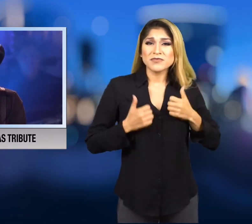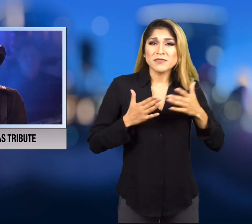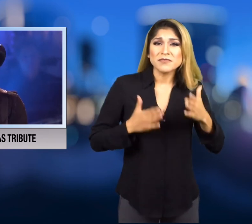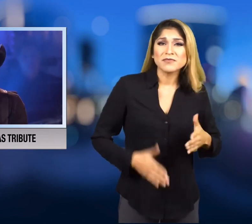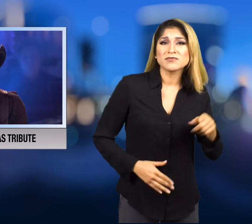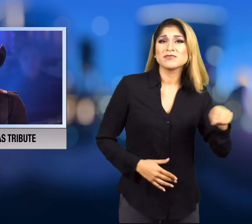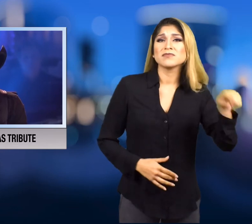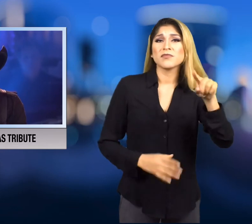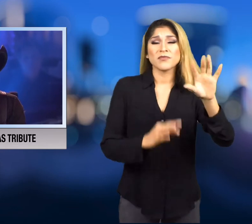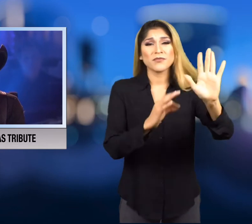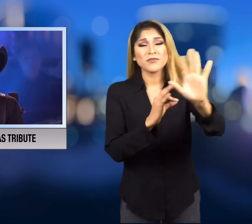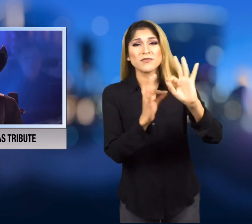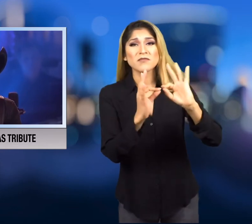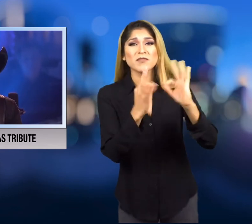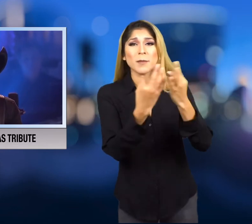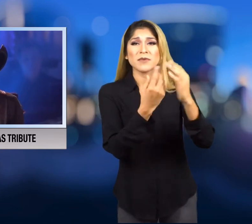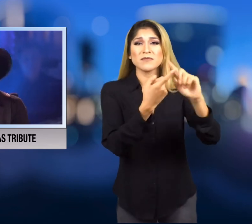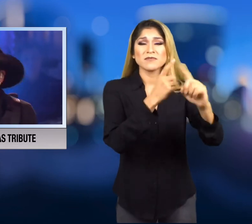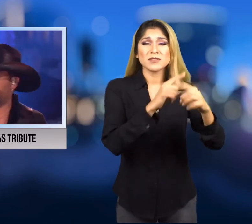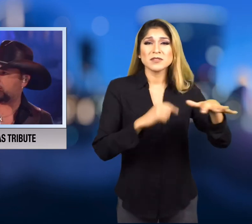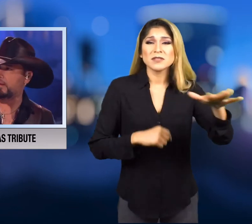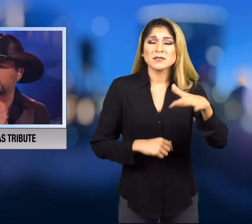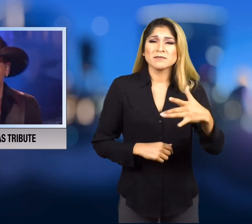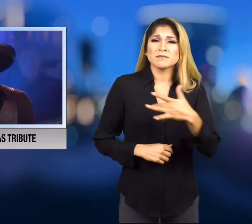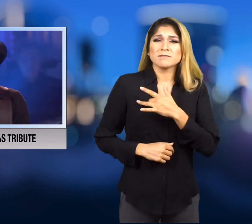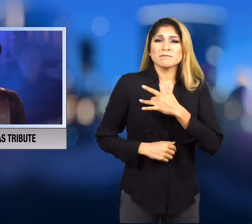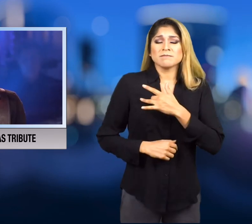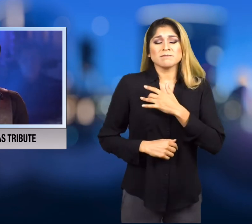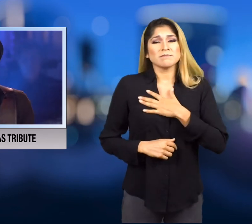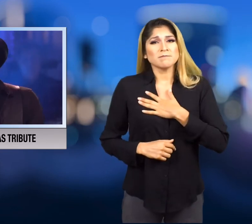the survivor, their family and friends. If you recall